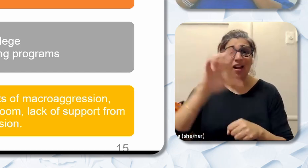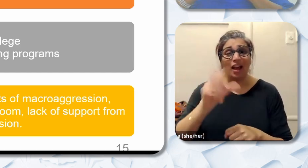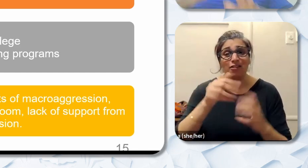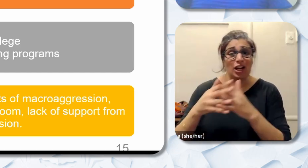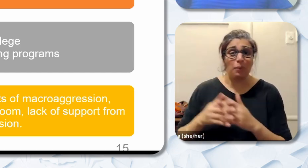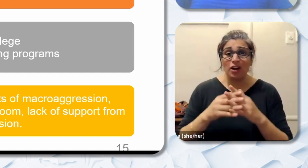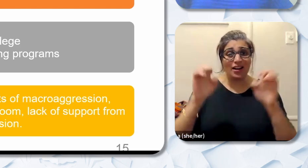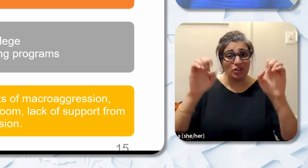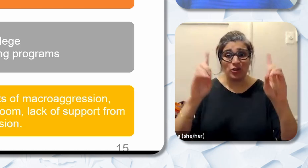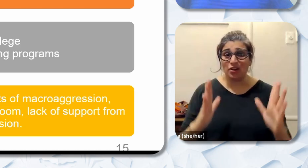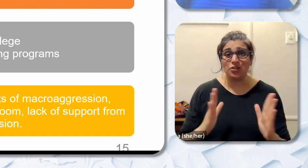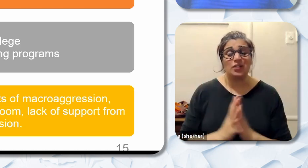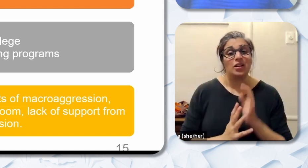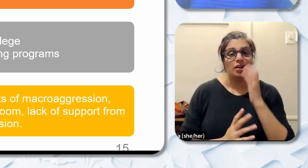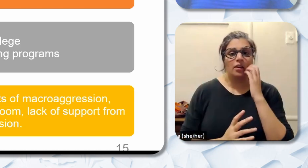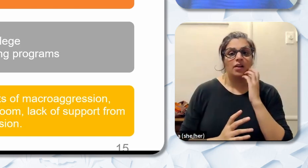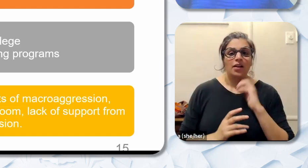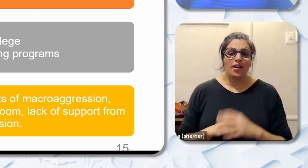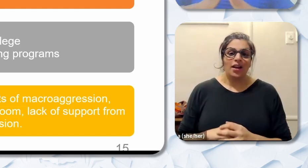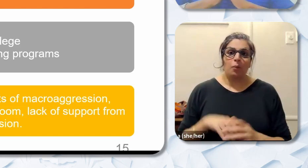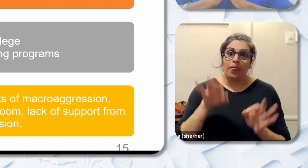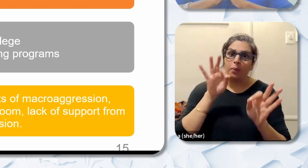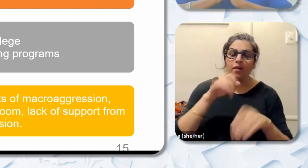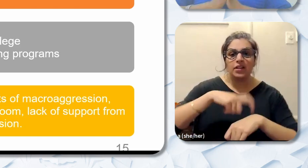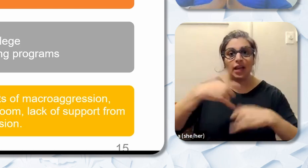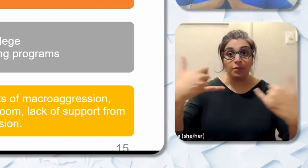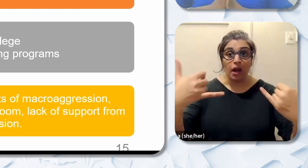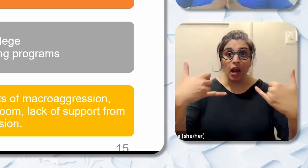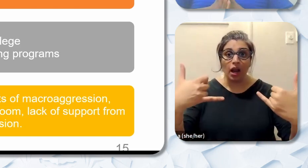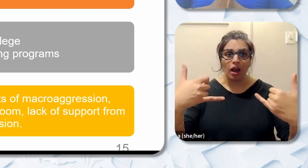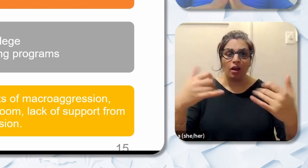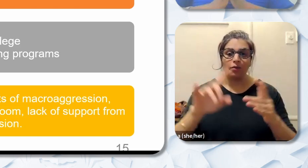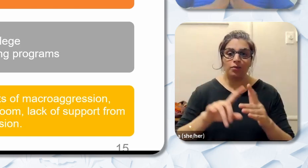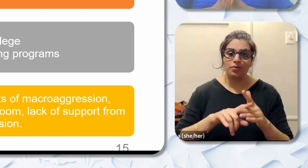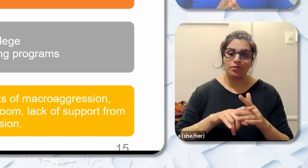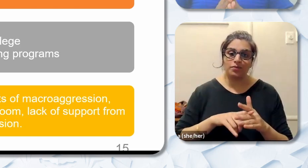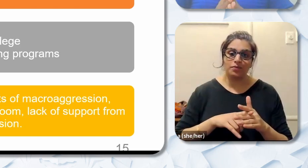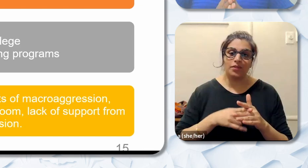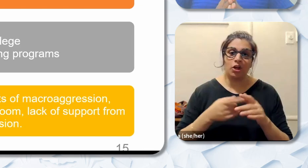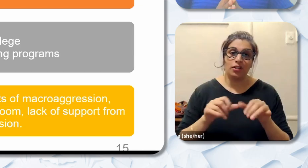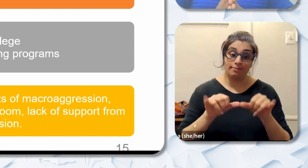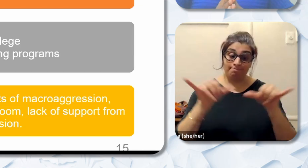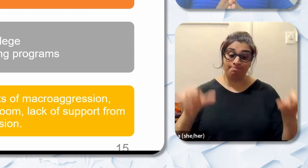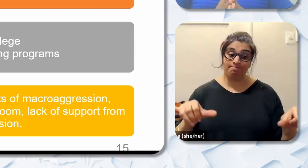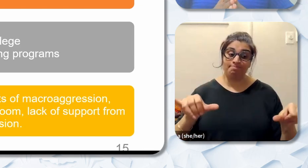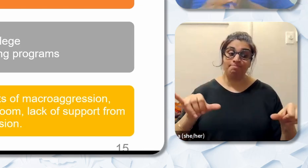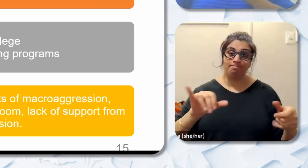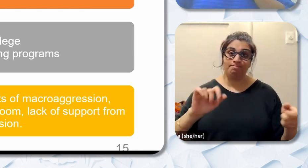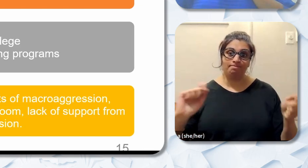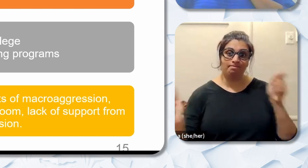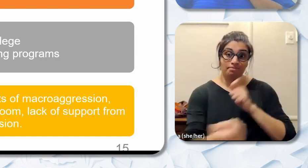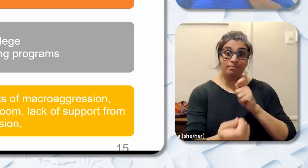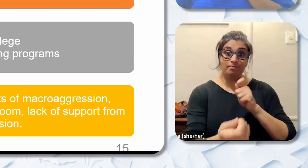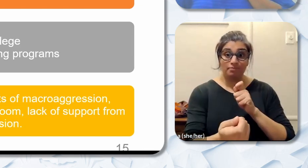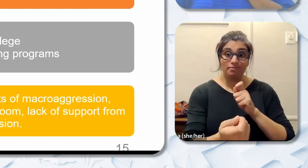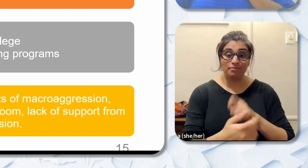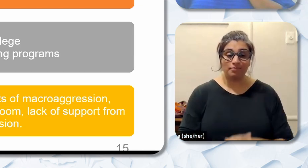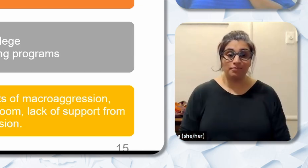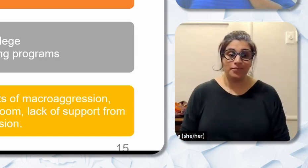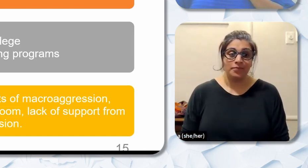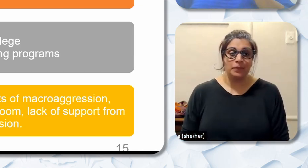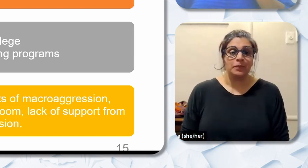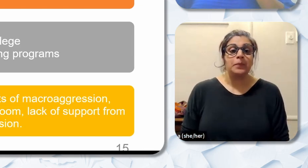But what the perfect time now to begin making some systemic changes in that. So let's take